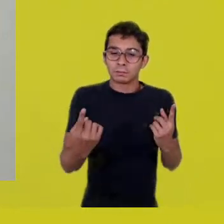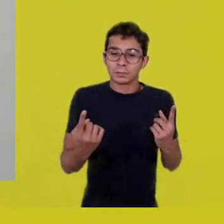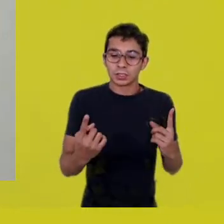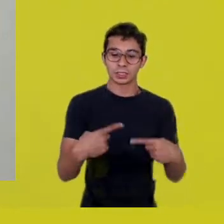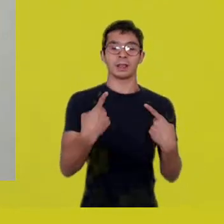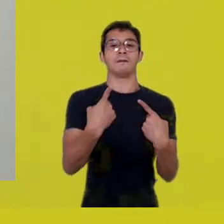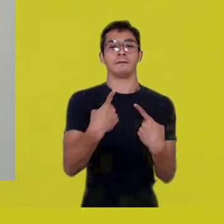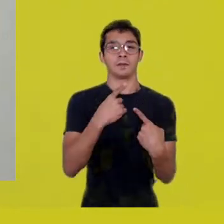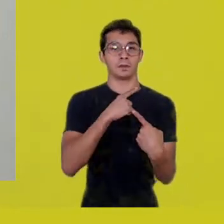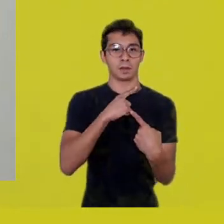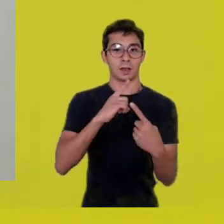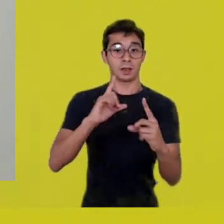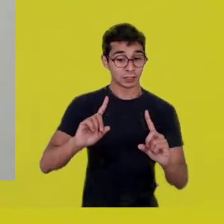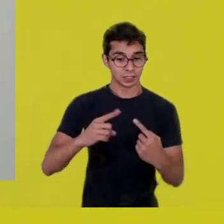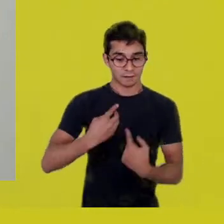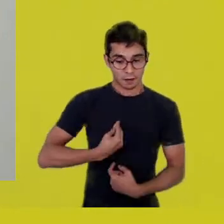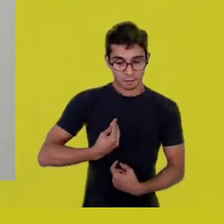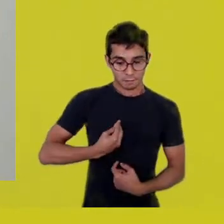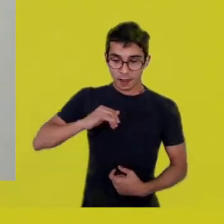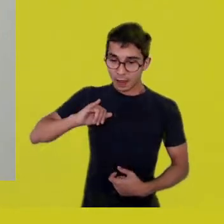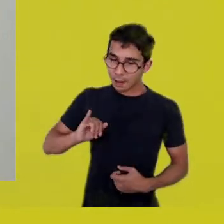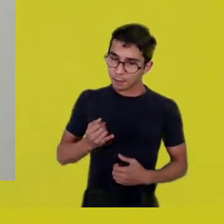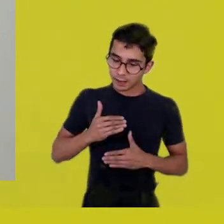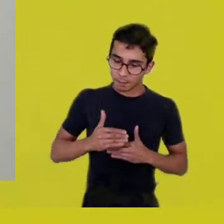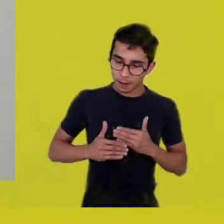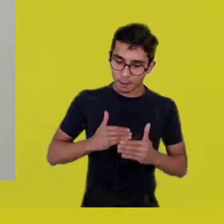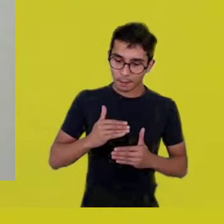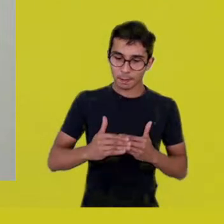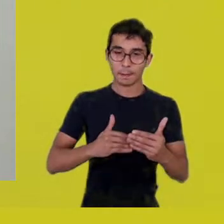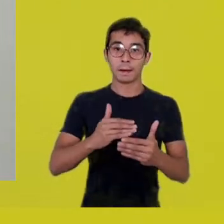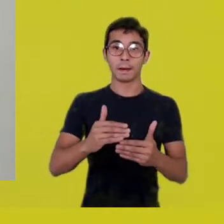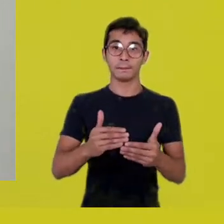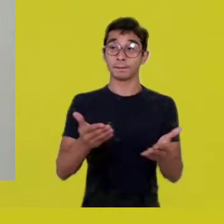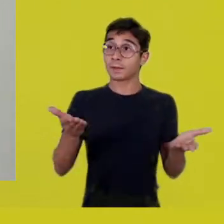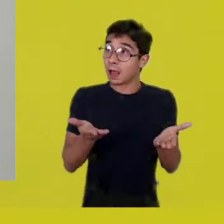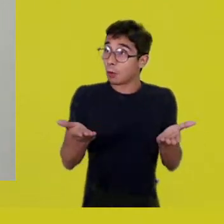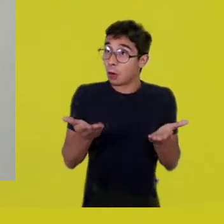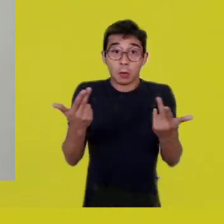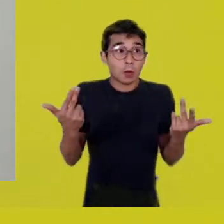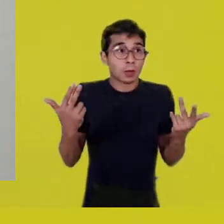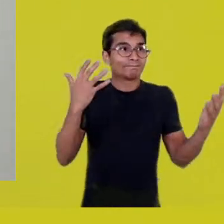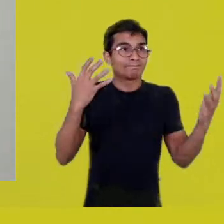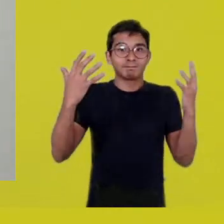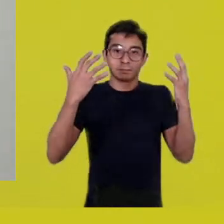life going through us, this body experience we have.